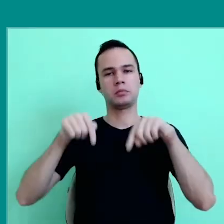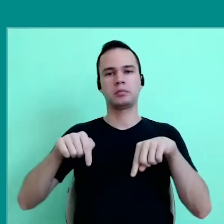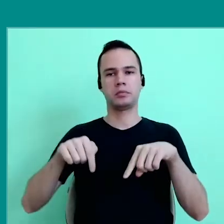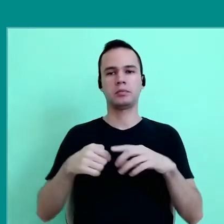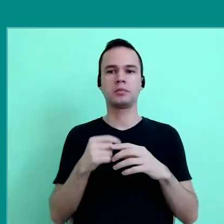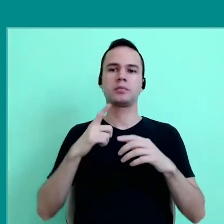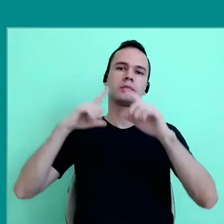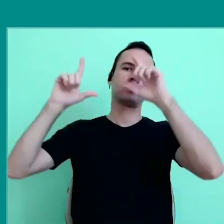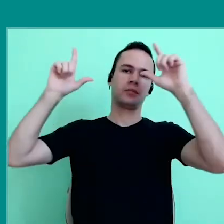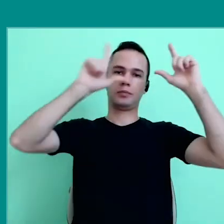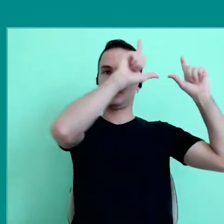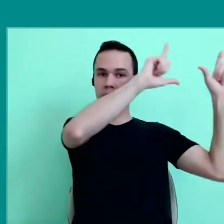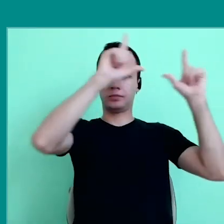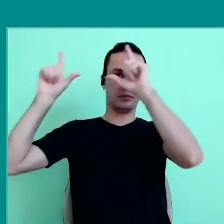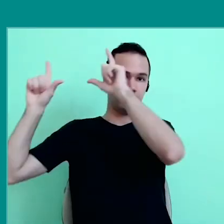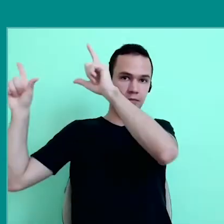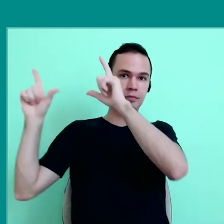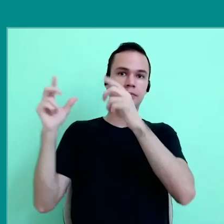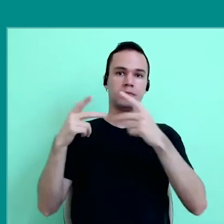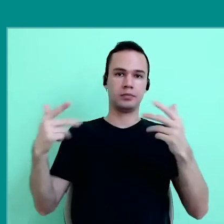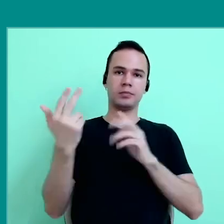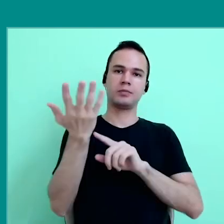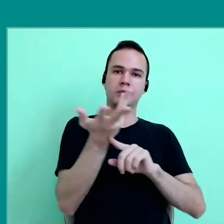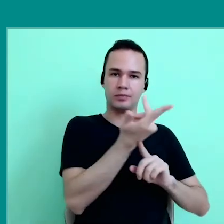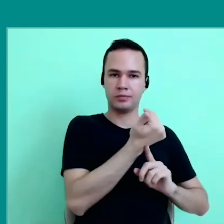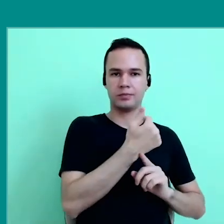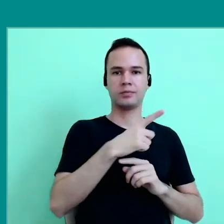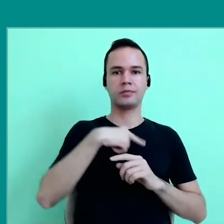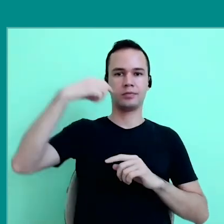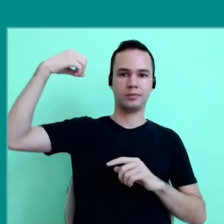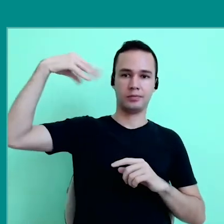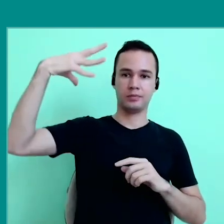there are paintings in my house too, a lot art, there is a reading lamp,